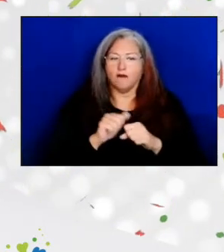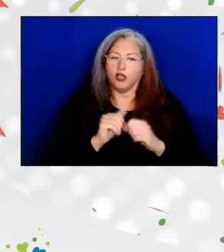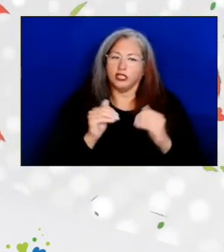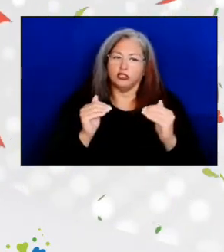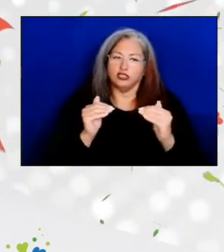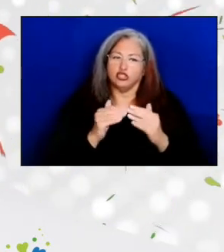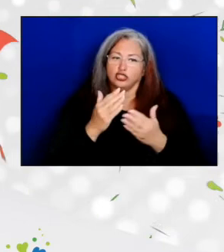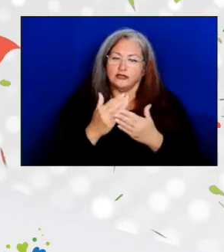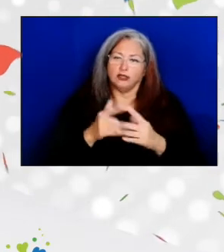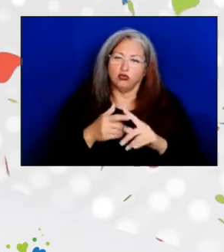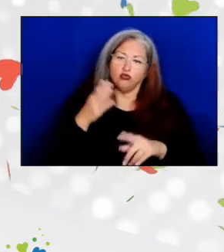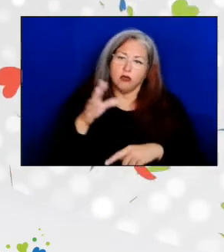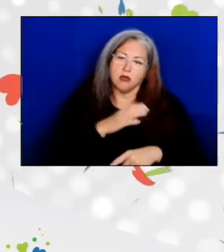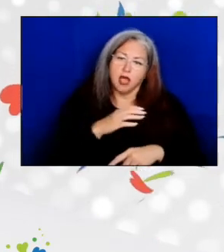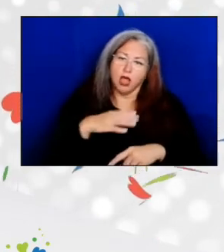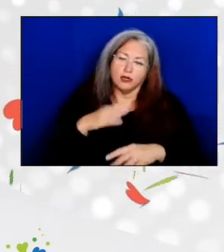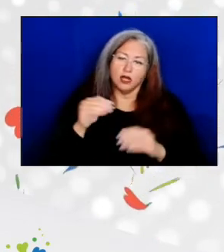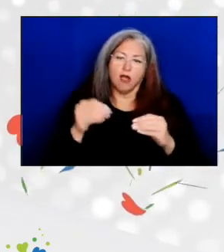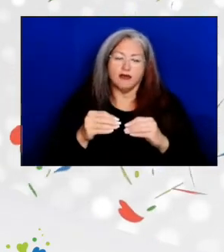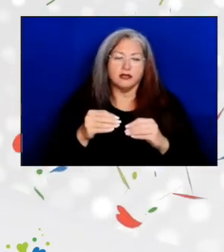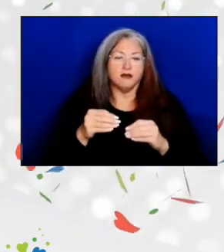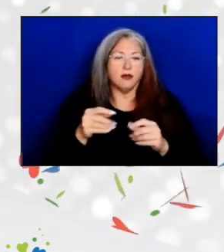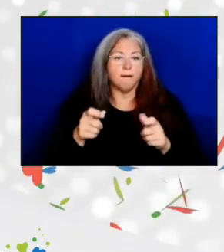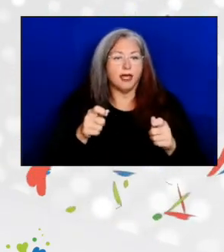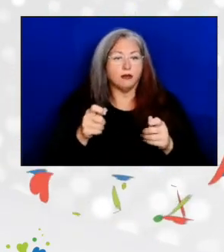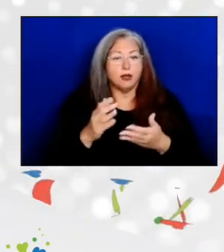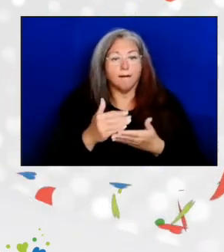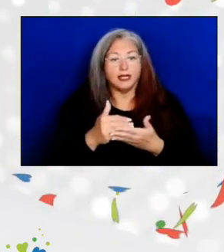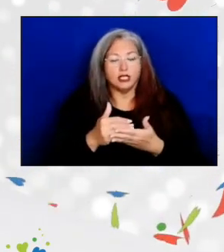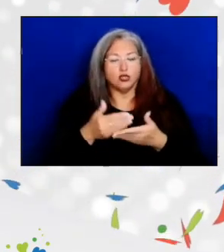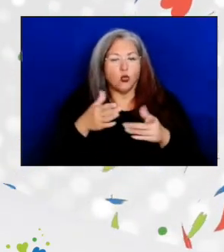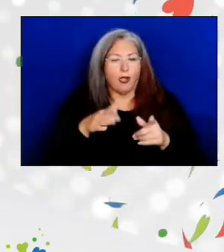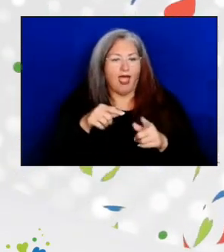and the Office of Management and Budget to allow this change.